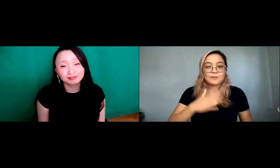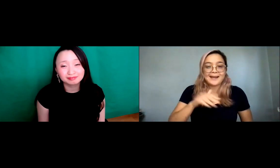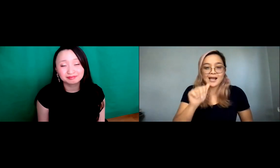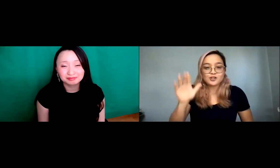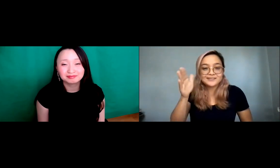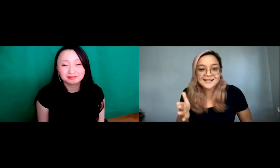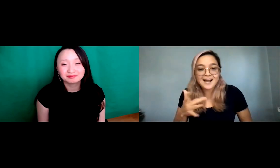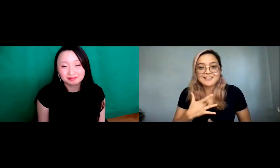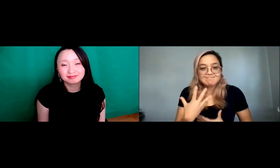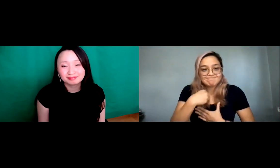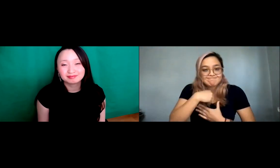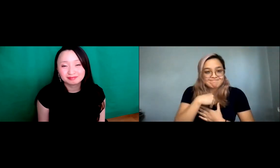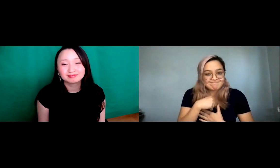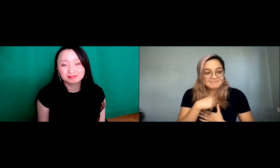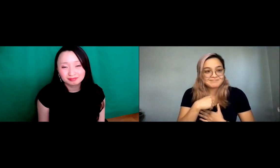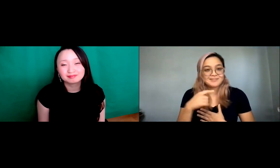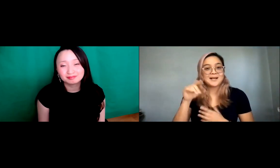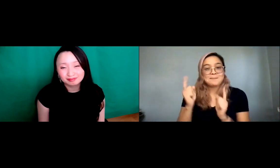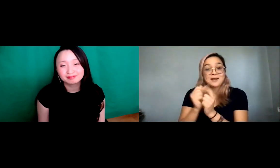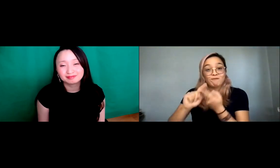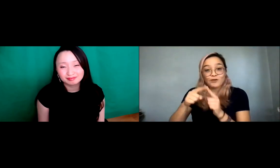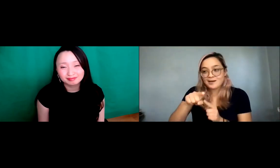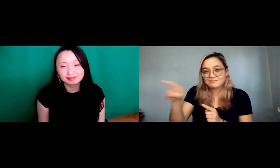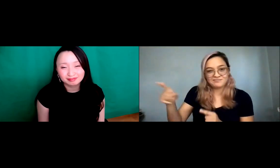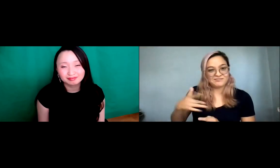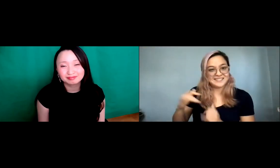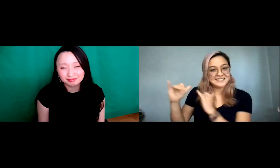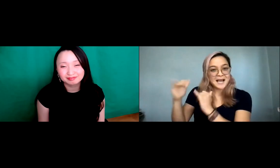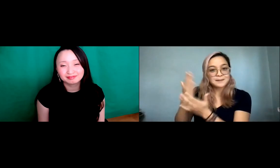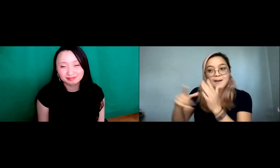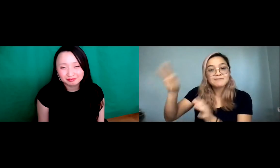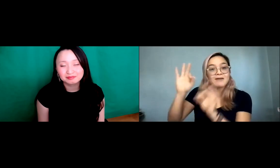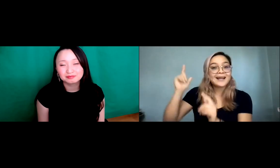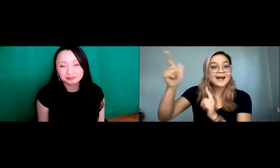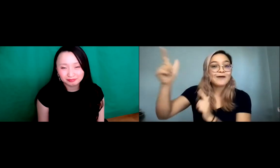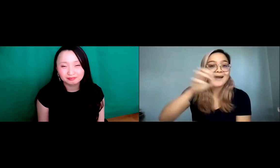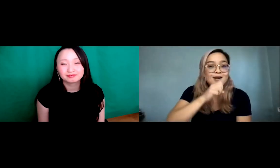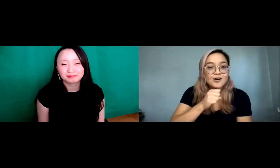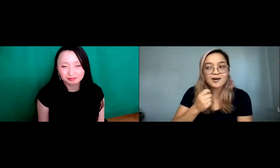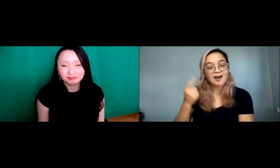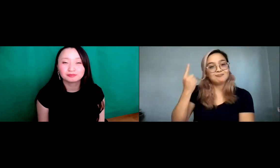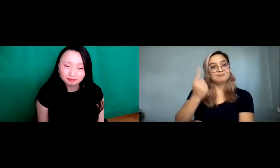And so I'm looking forward to learning more and more about my Asian side, you know, finding